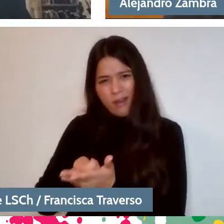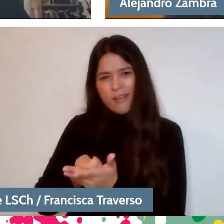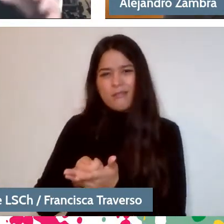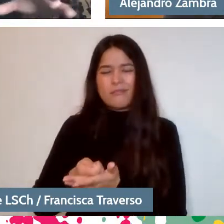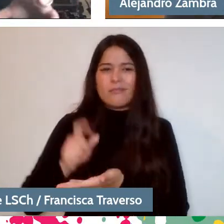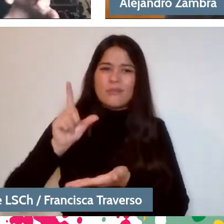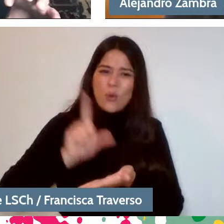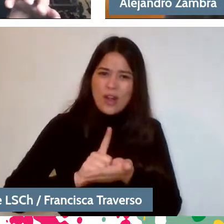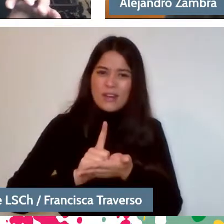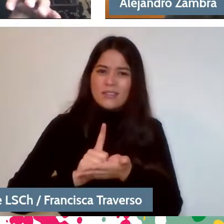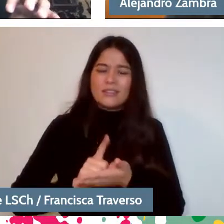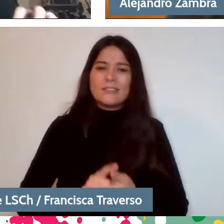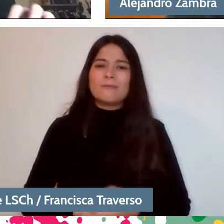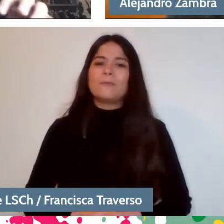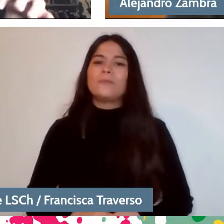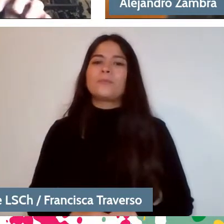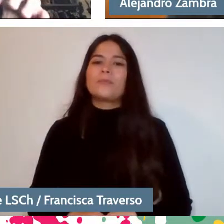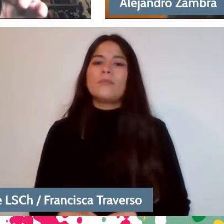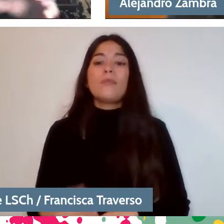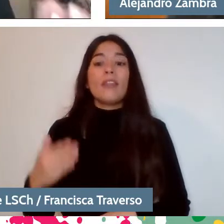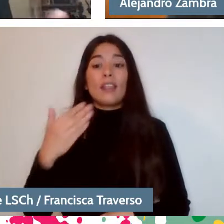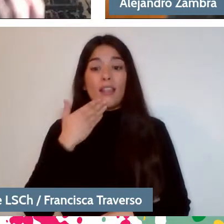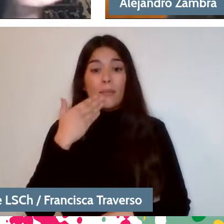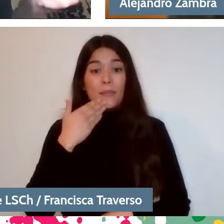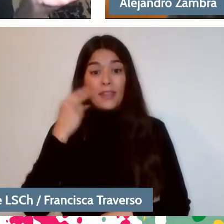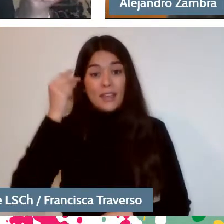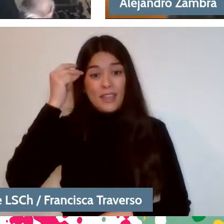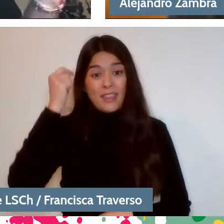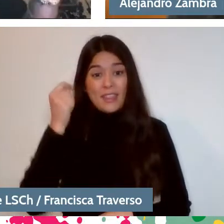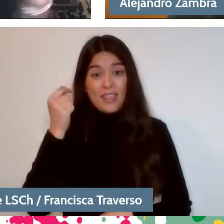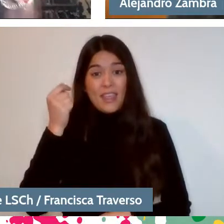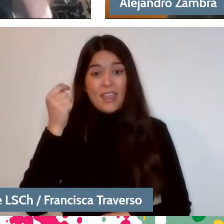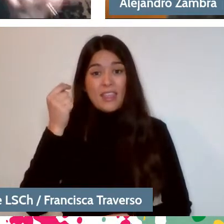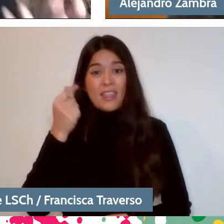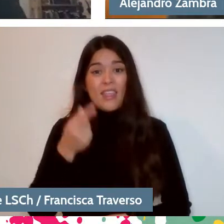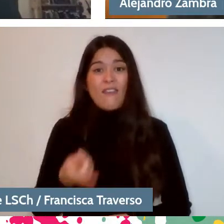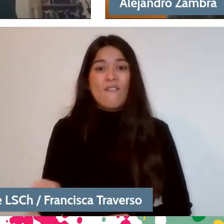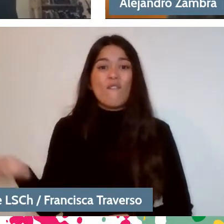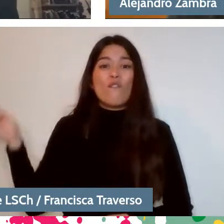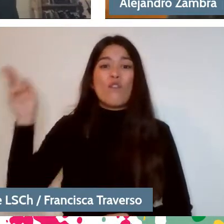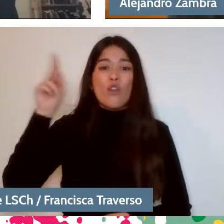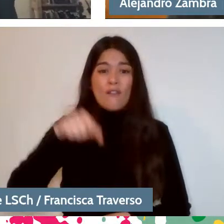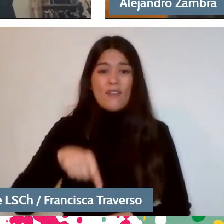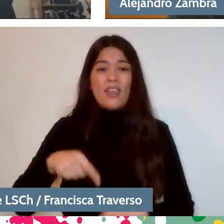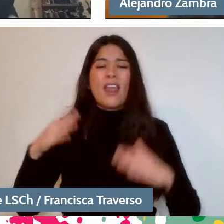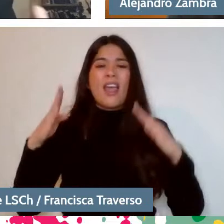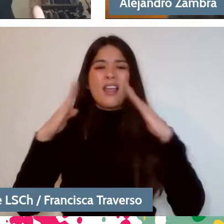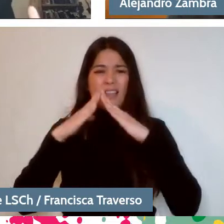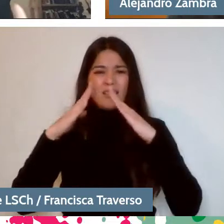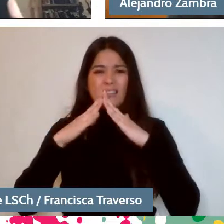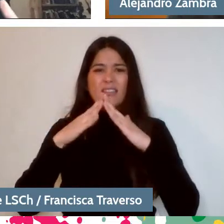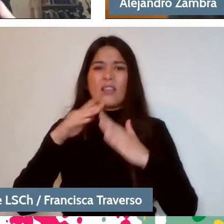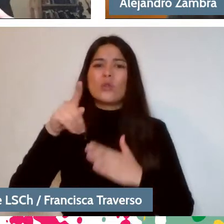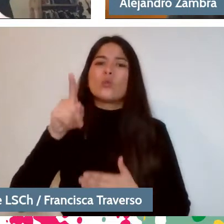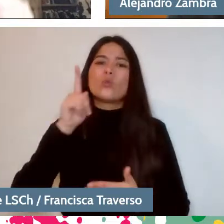And on the other hand, the idea of going back home, because you have a wonderful book called "Ways of going home"